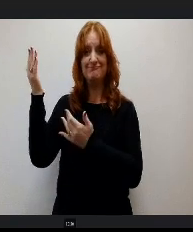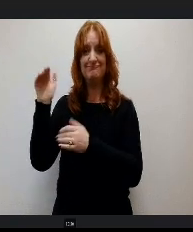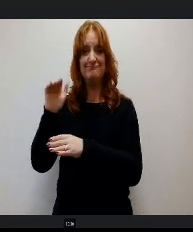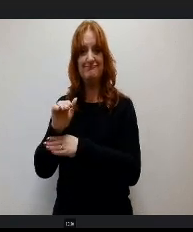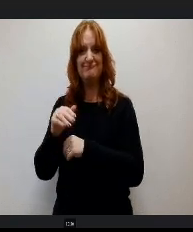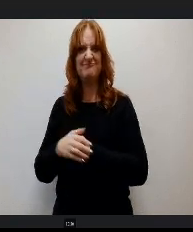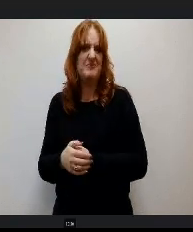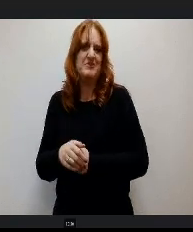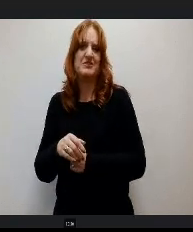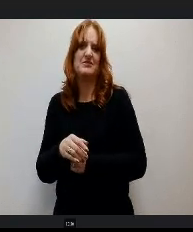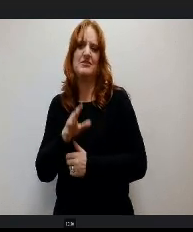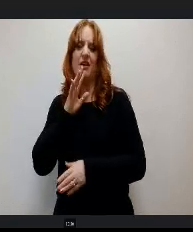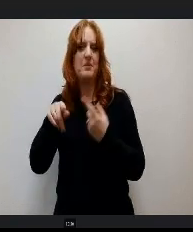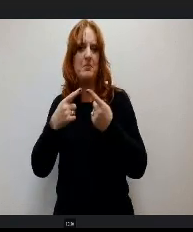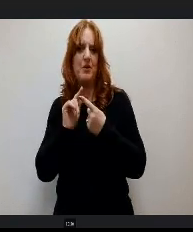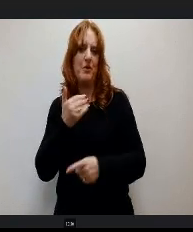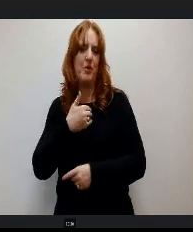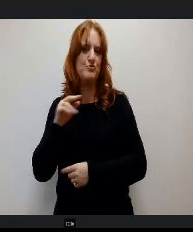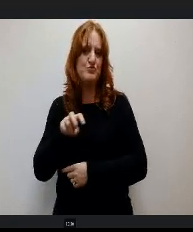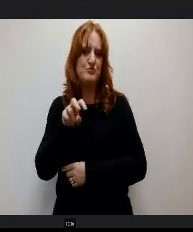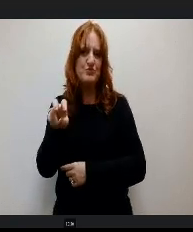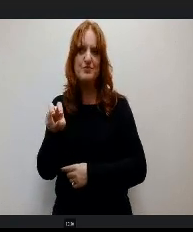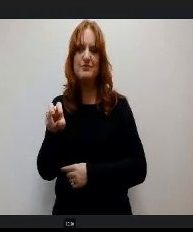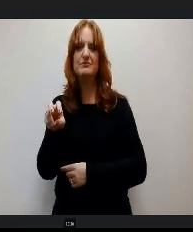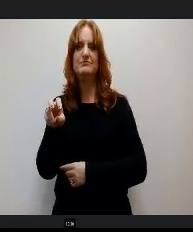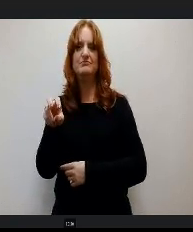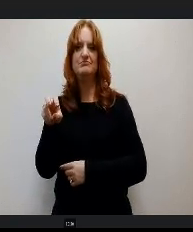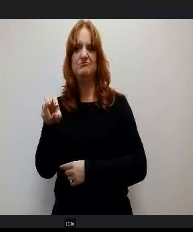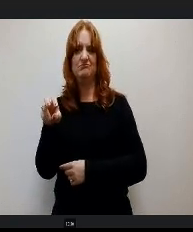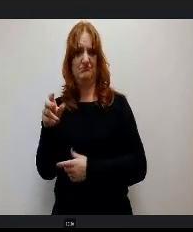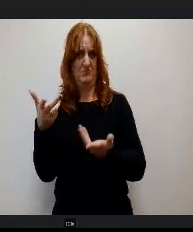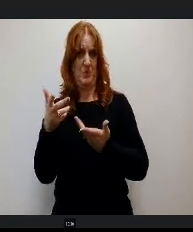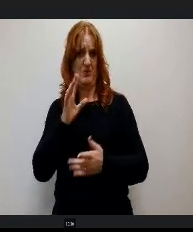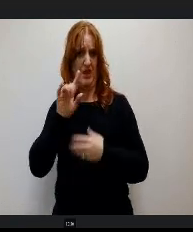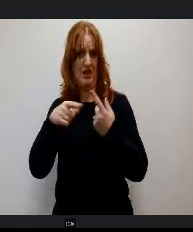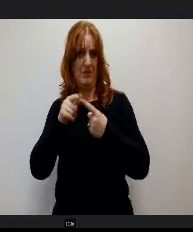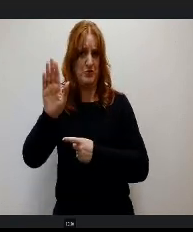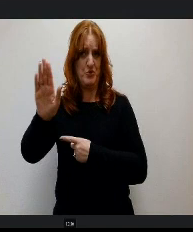o talk about our trip. And you guys want to talk about your trip 1st and then I'll just go through the slides.